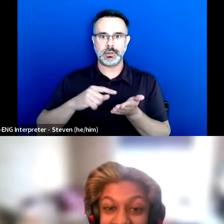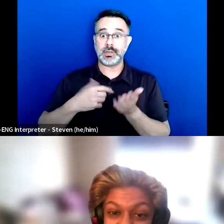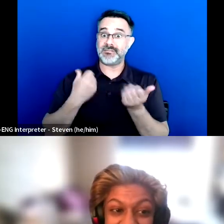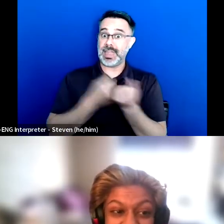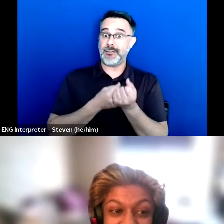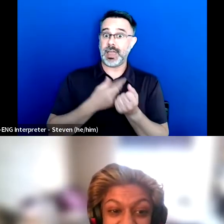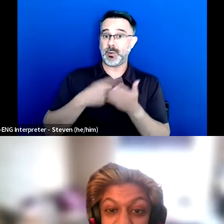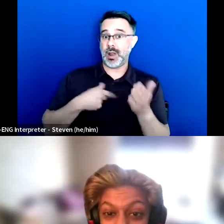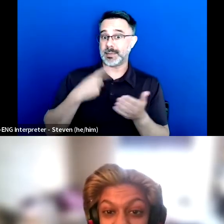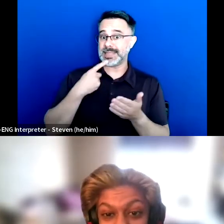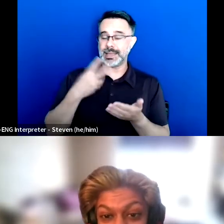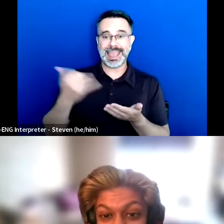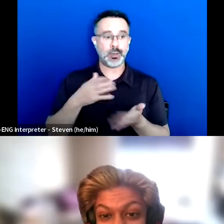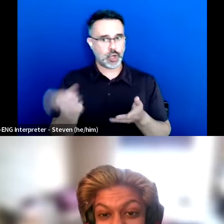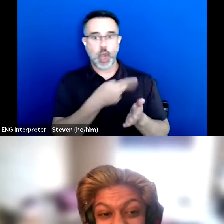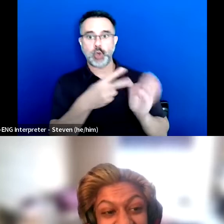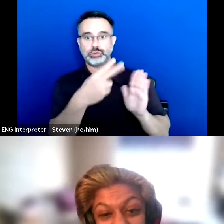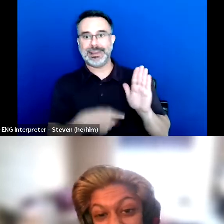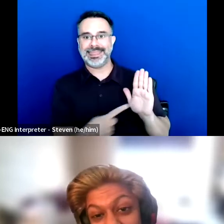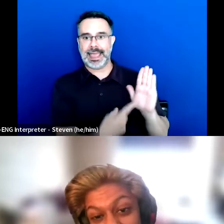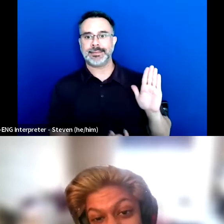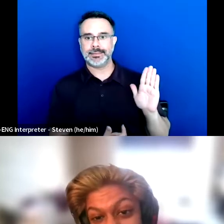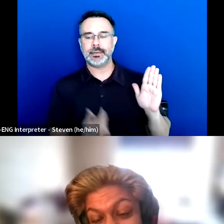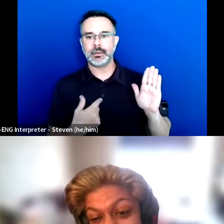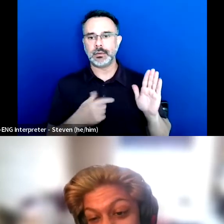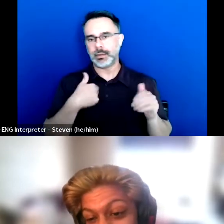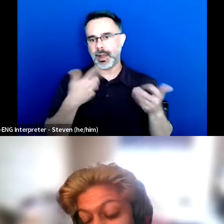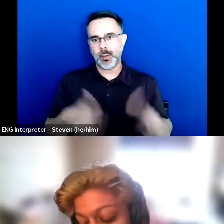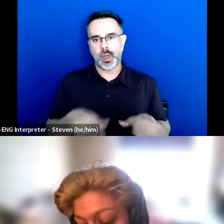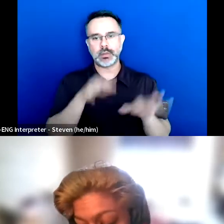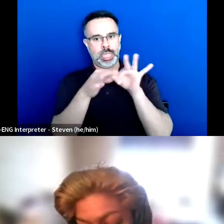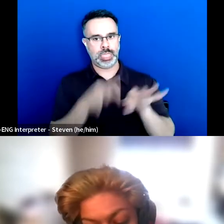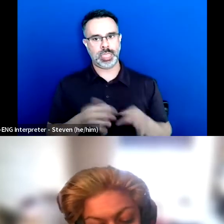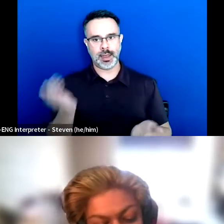Now you can just go read that instead of me explaining it to you.